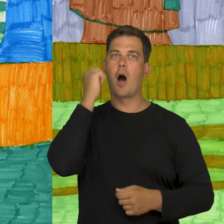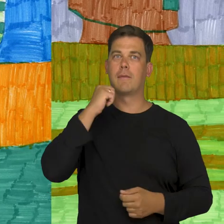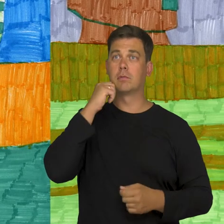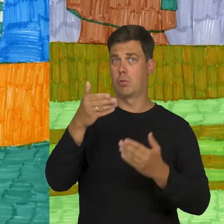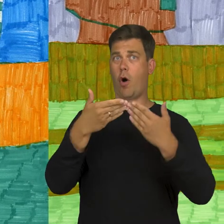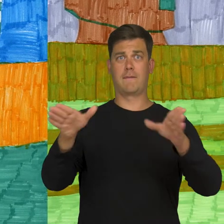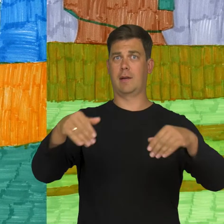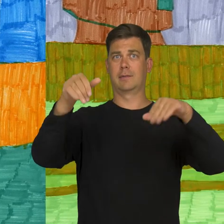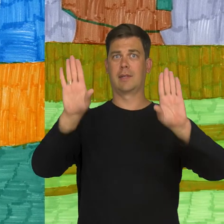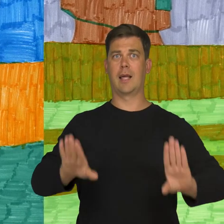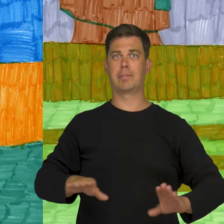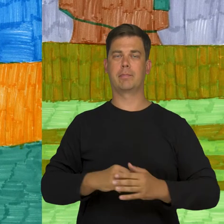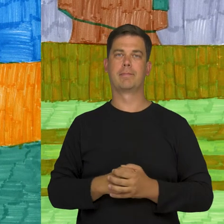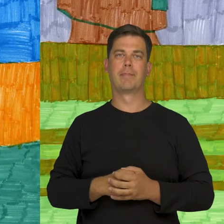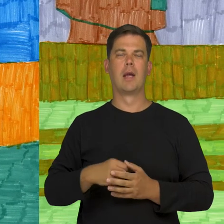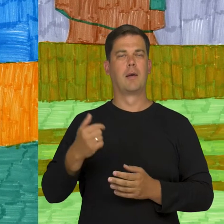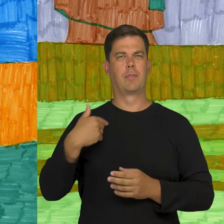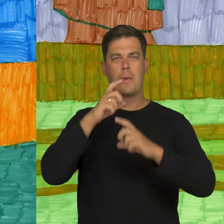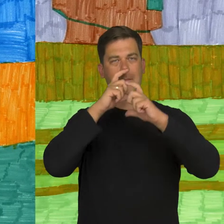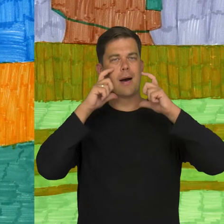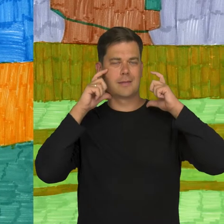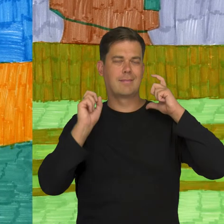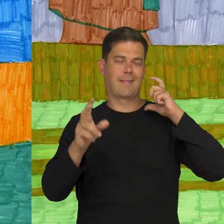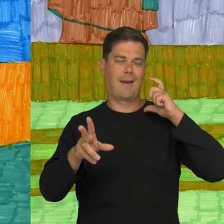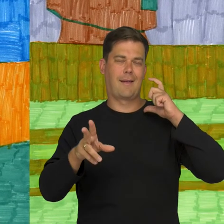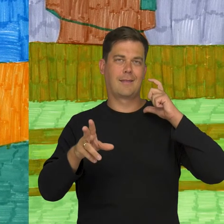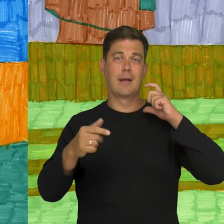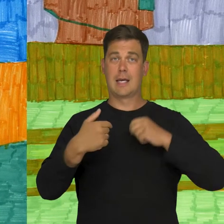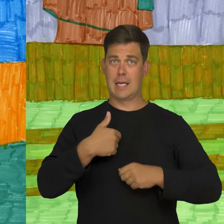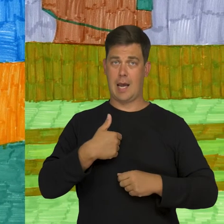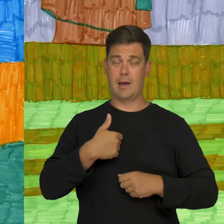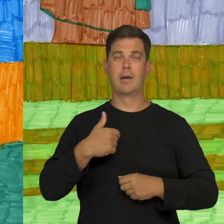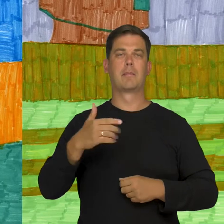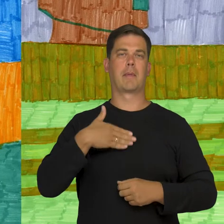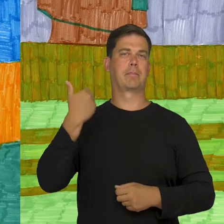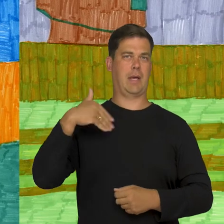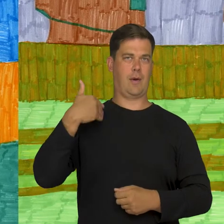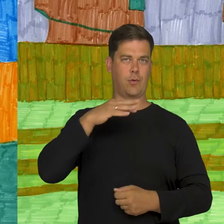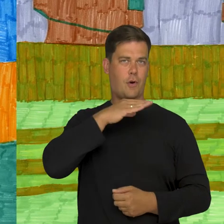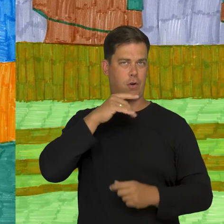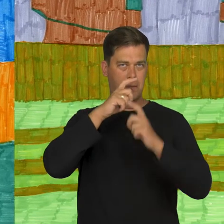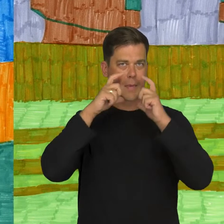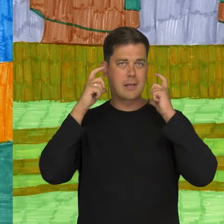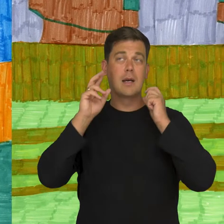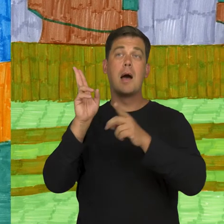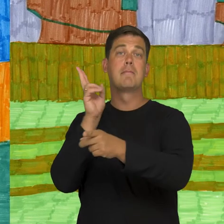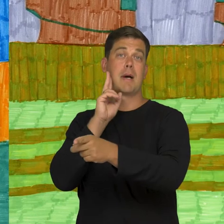we bought fruit, because the shop was open. We had masks on our faces. I had a white mask,